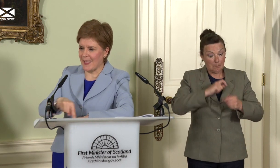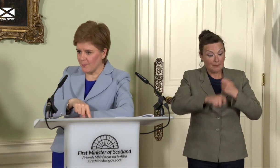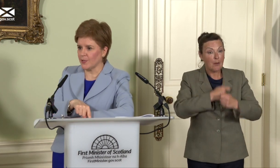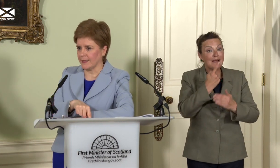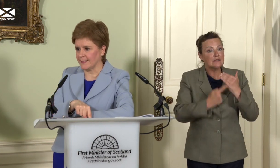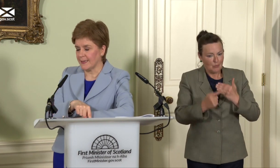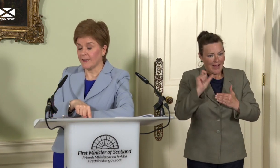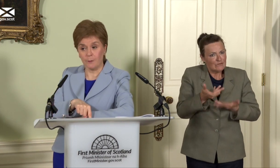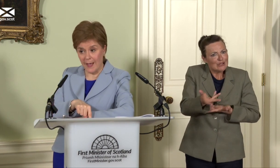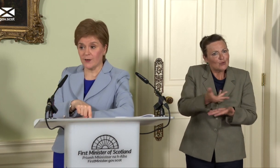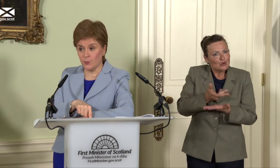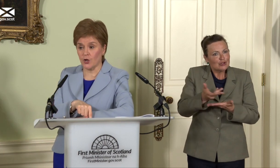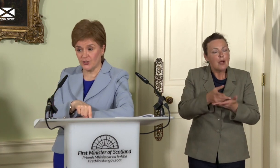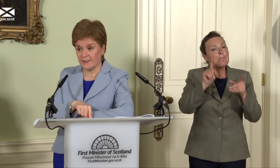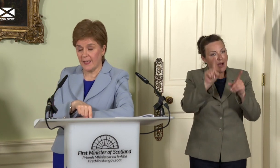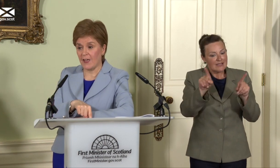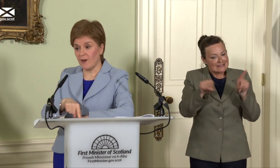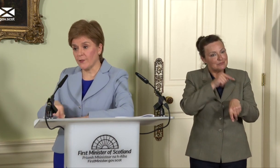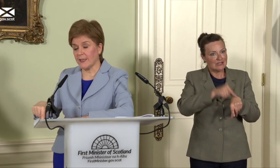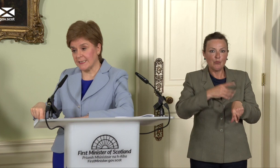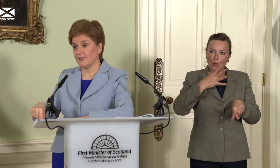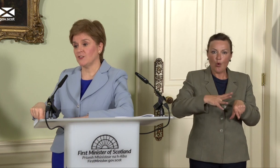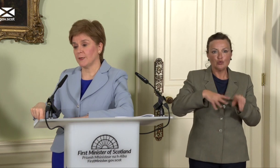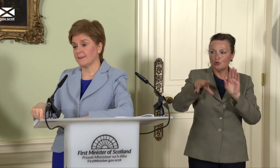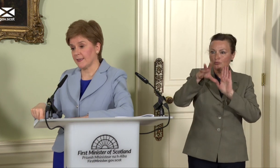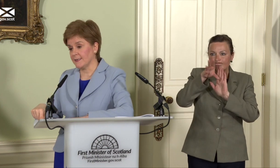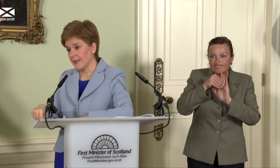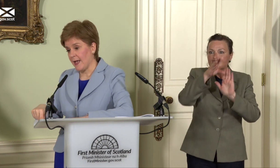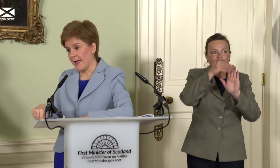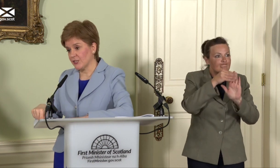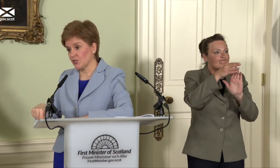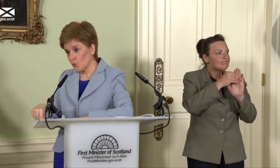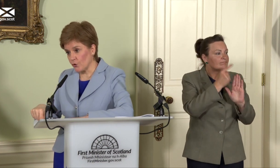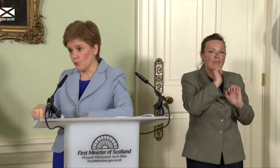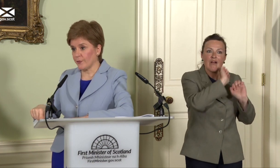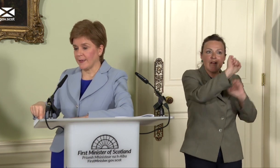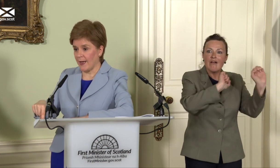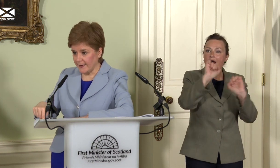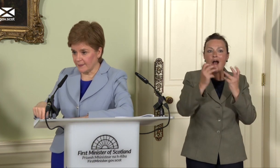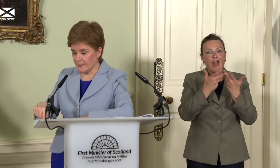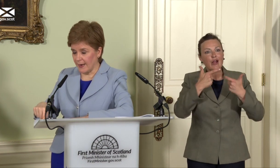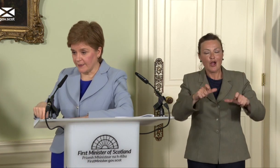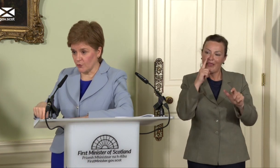emulate comparable countries rather than continue to be consigned to low growth and higher costs